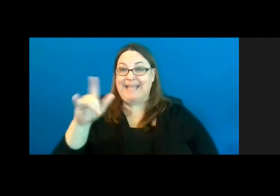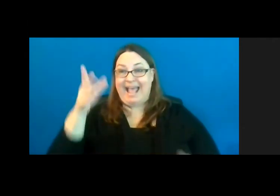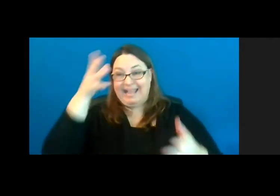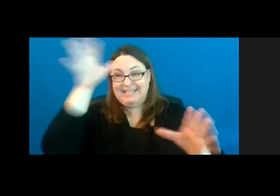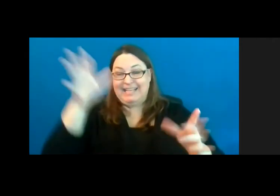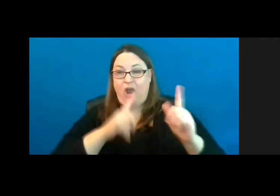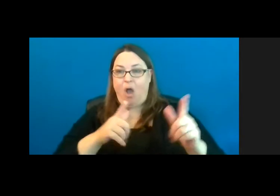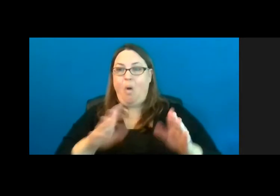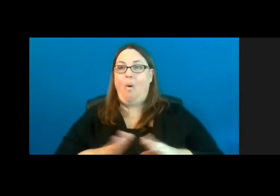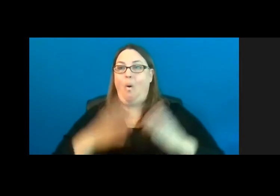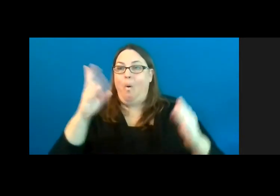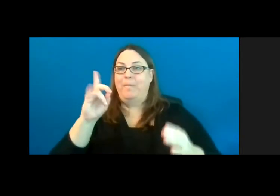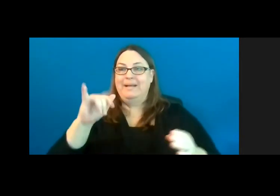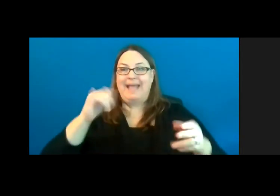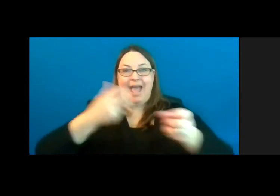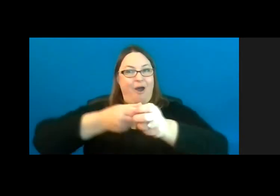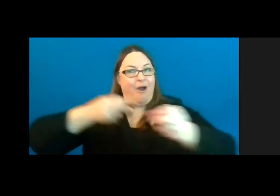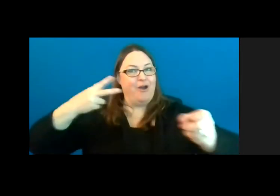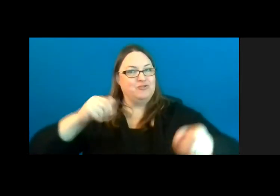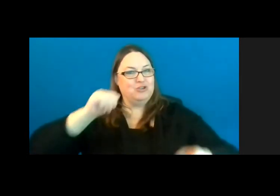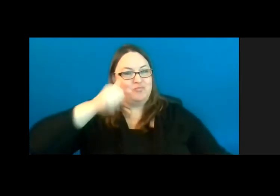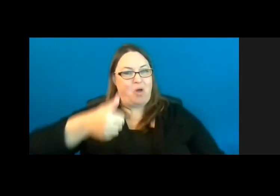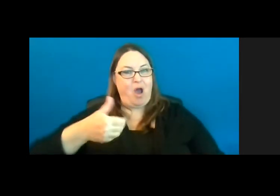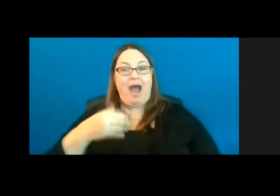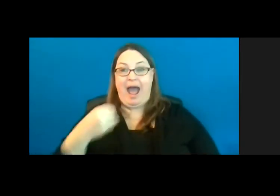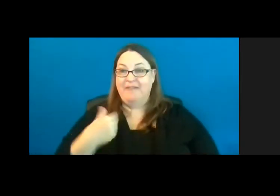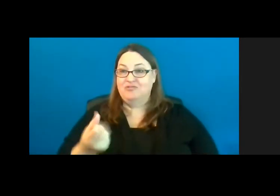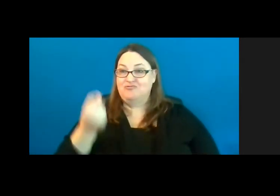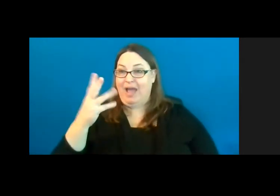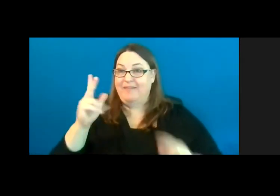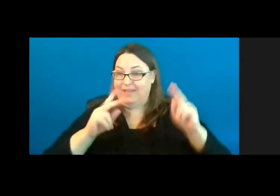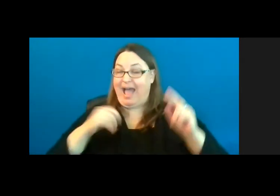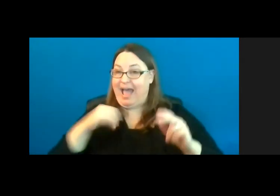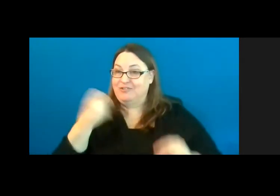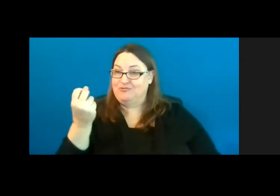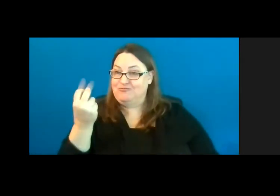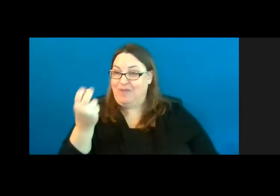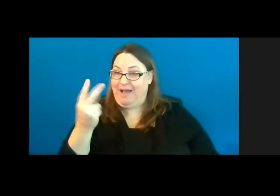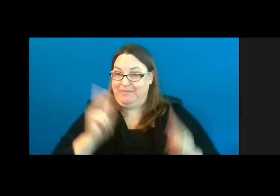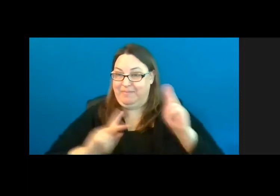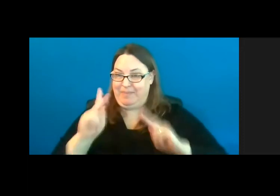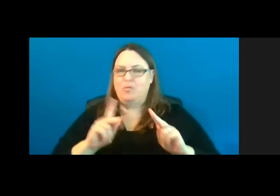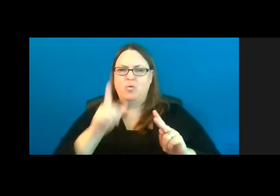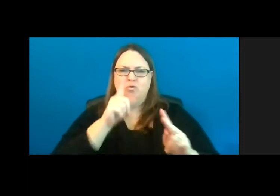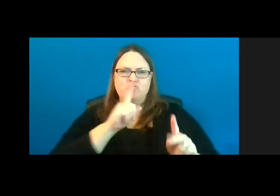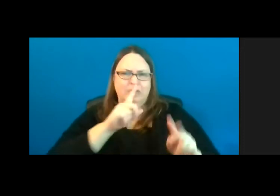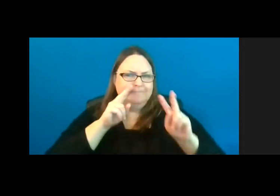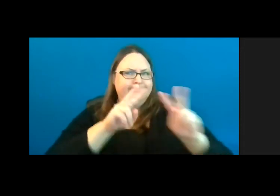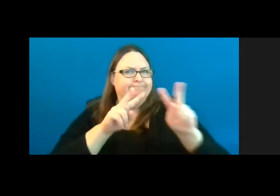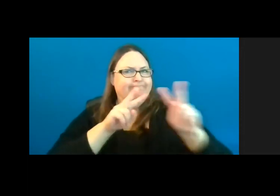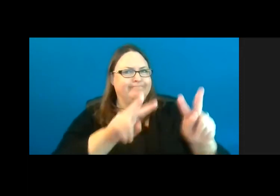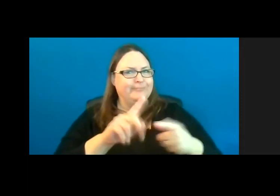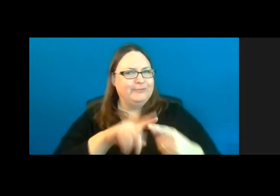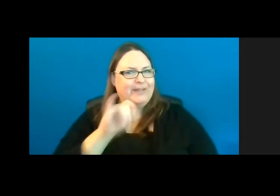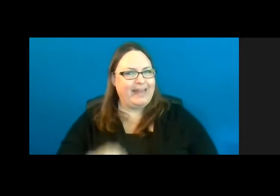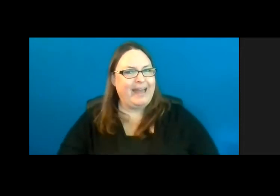of archery tomorrow and I have 12 individuals that are very much looking forward to this.